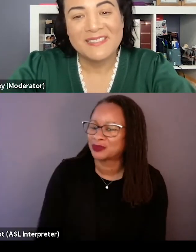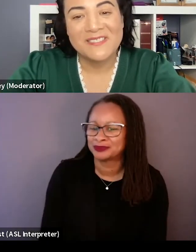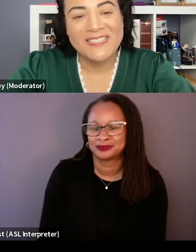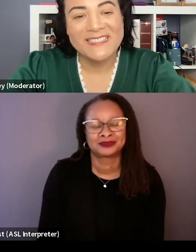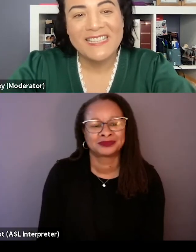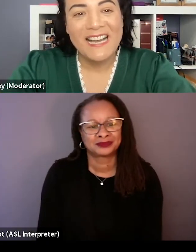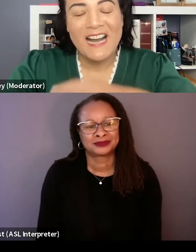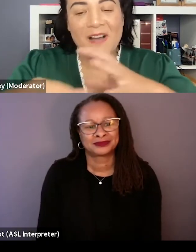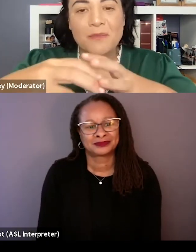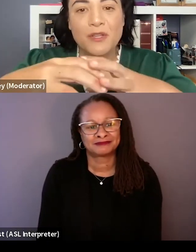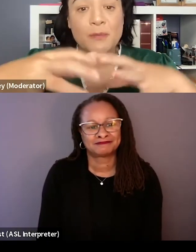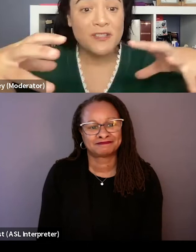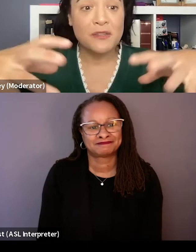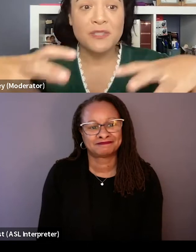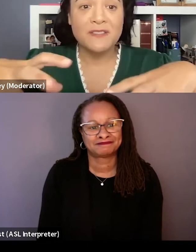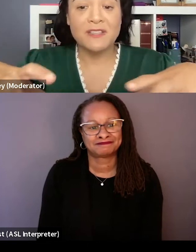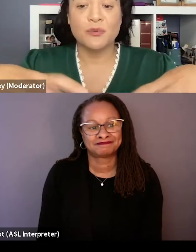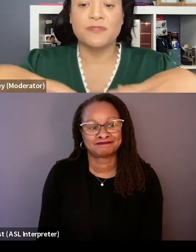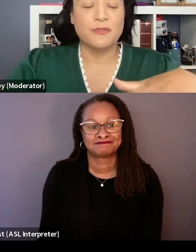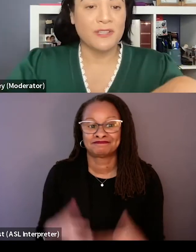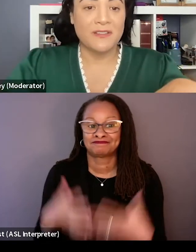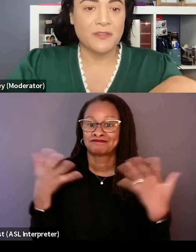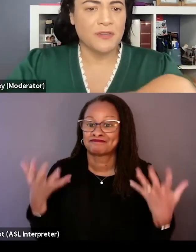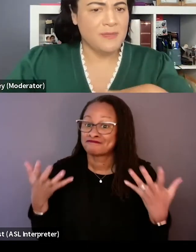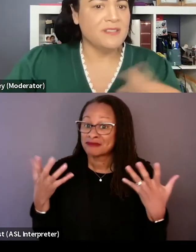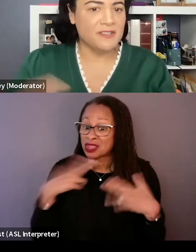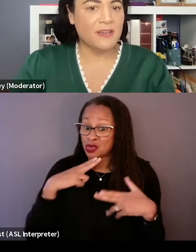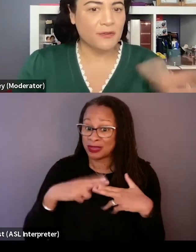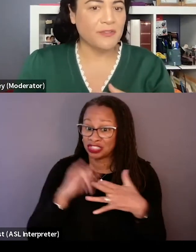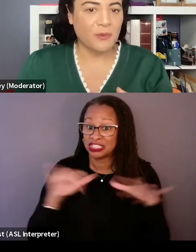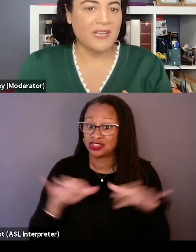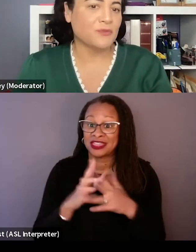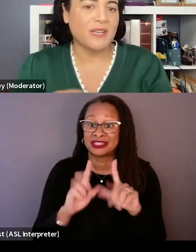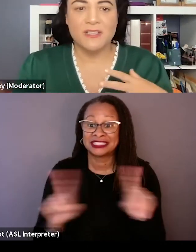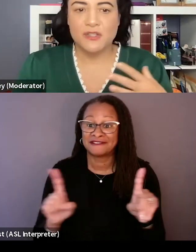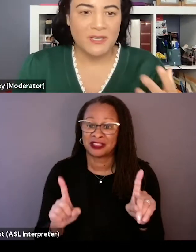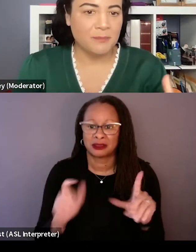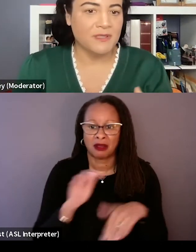That's great. You mentioned that you did things sort of differently on this film in, in several different ways, writing a script.